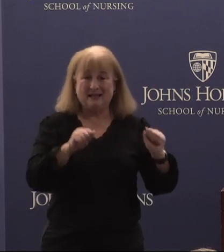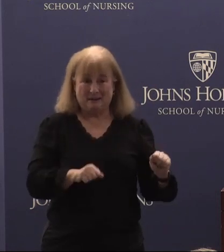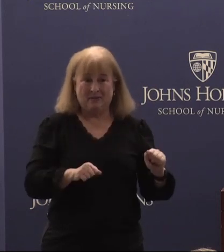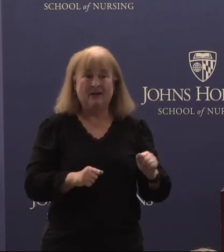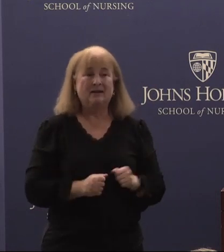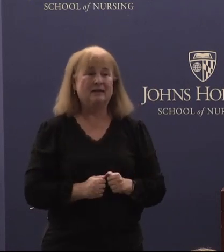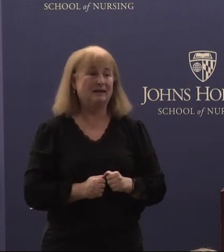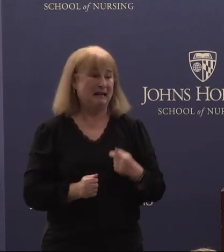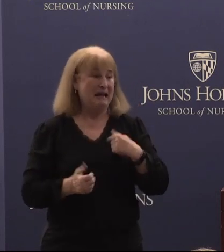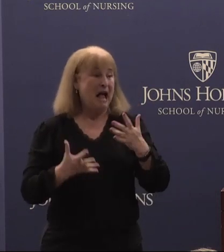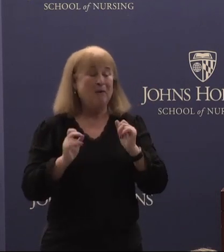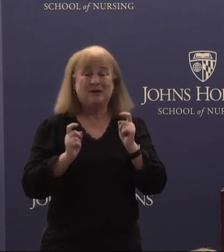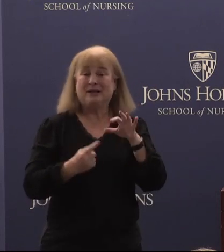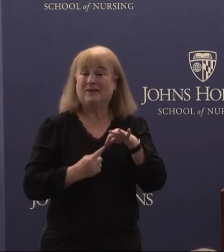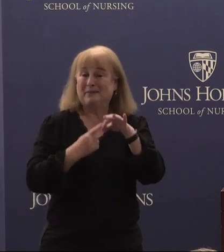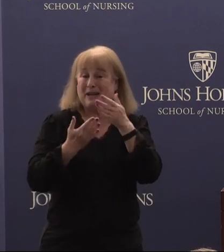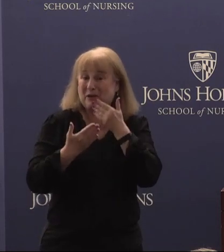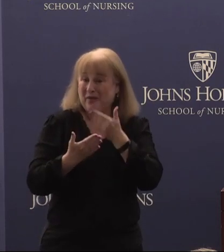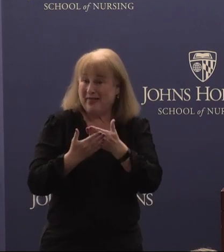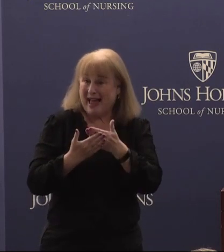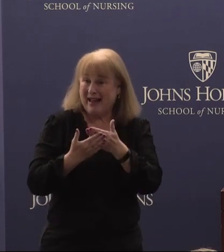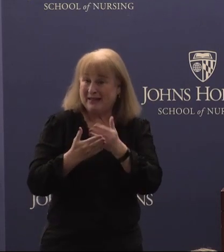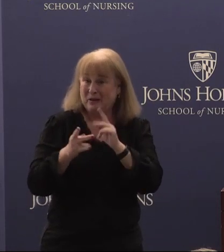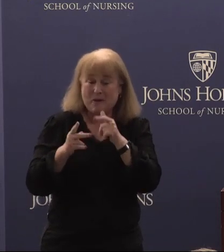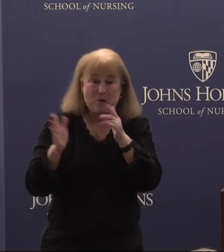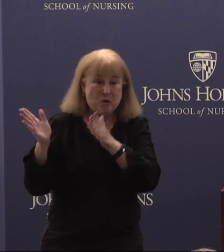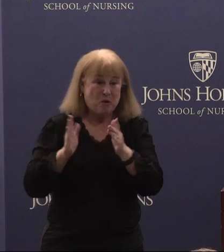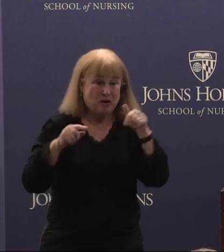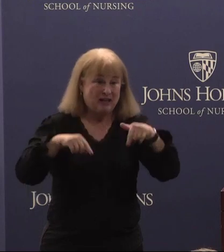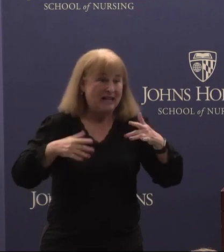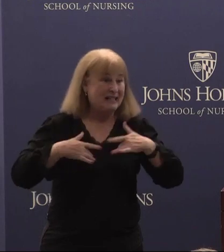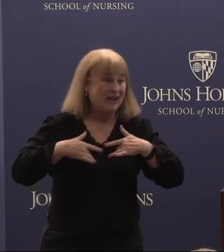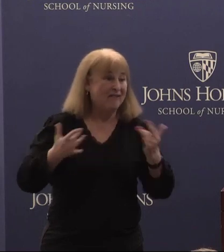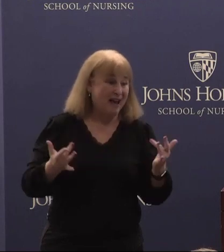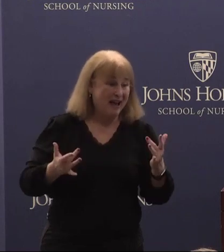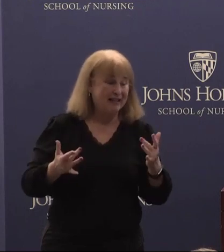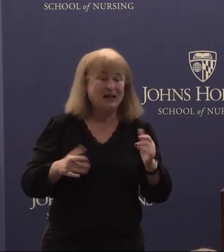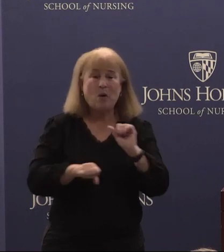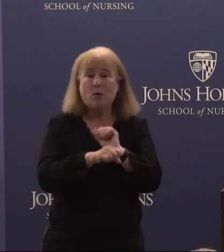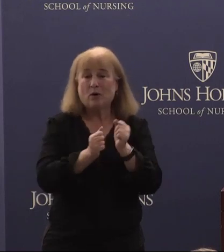and I want to give special thanks to those that have organized this event and worked with me to